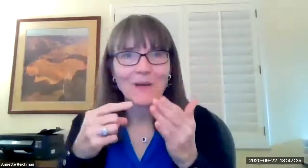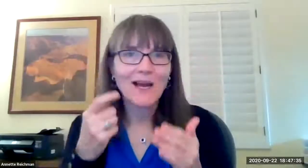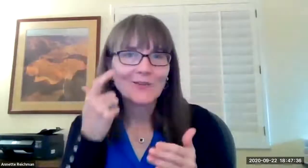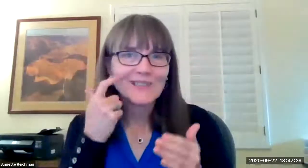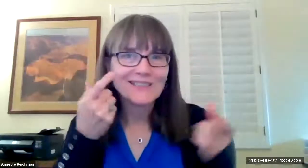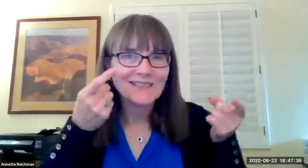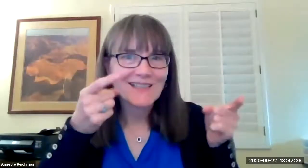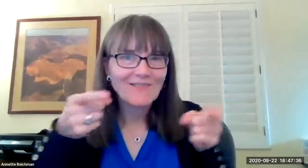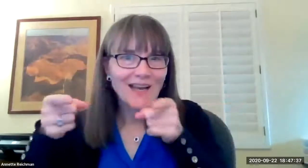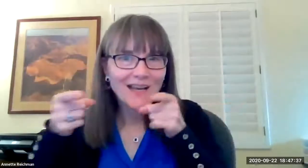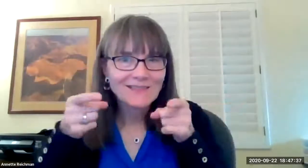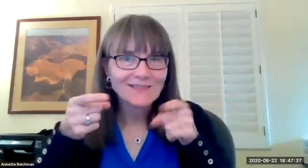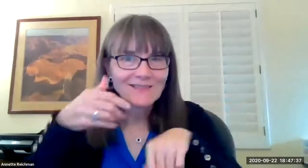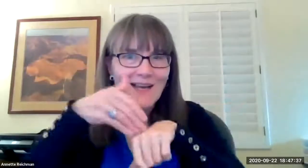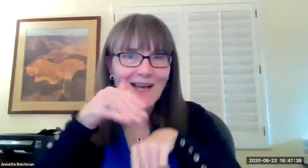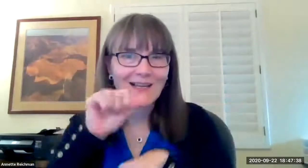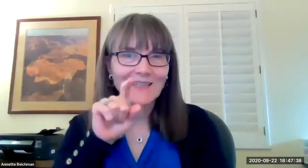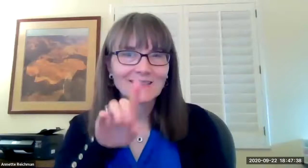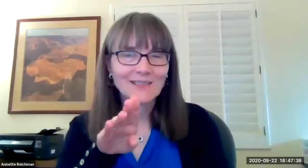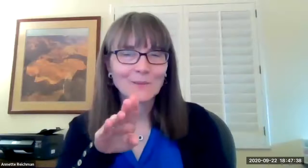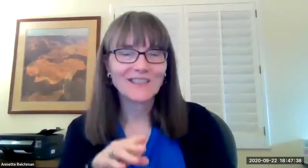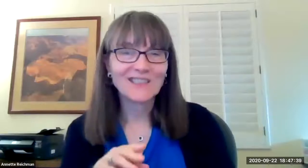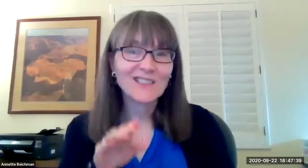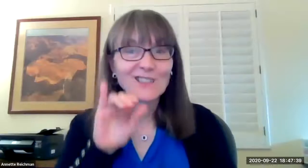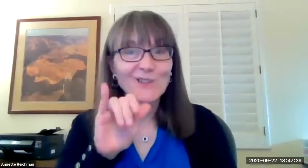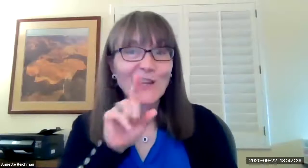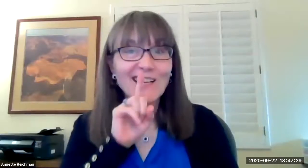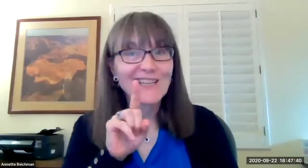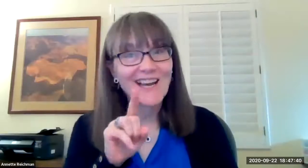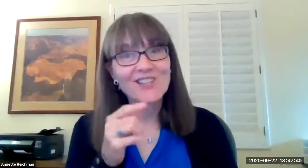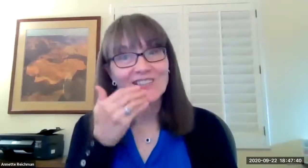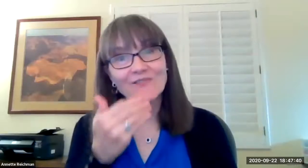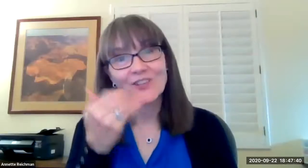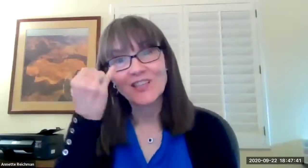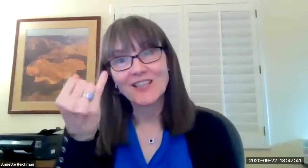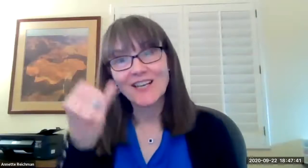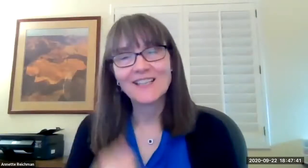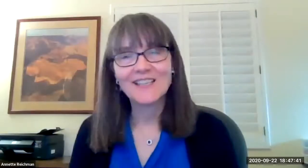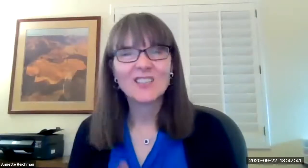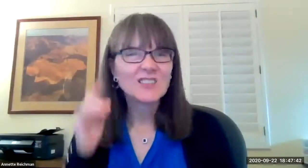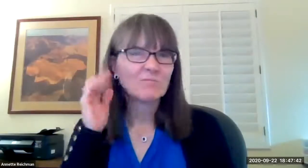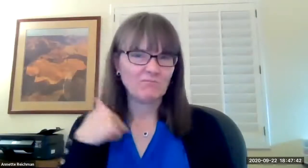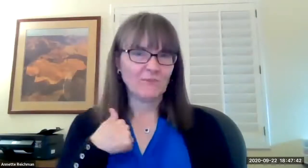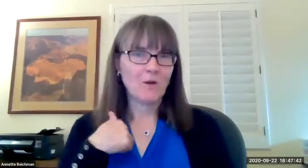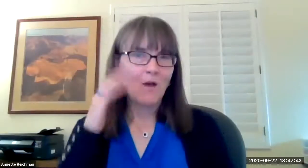and get information about current events